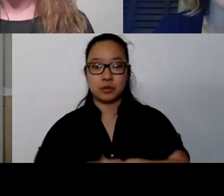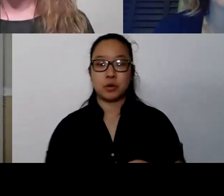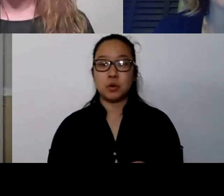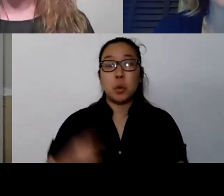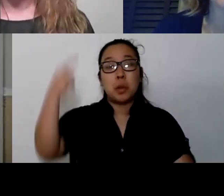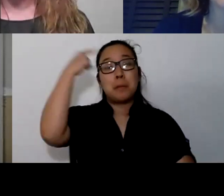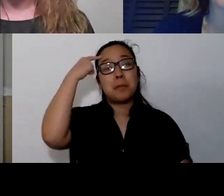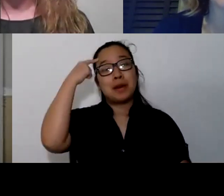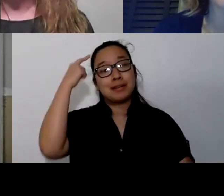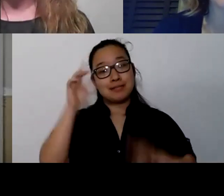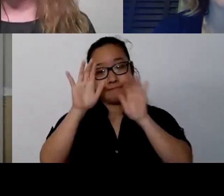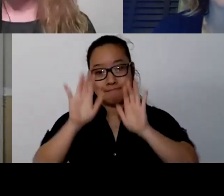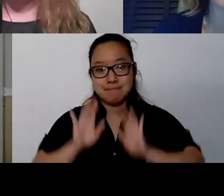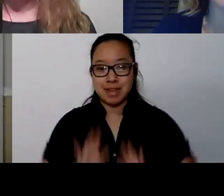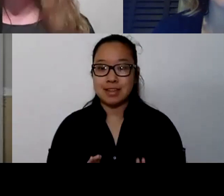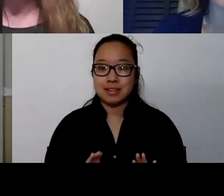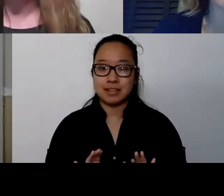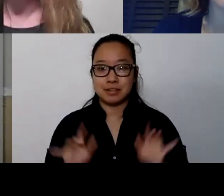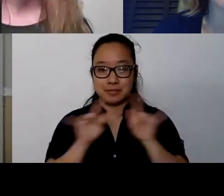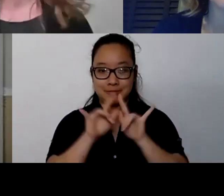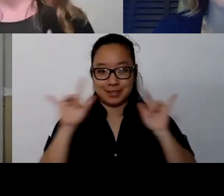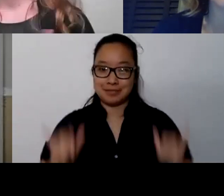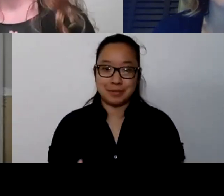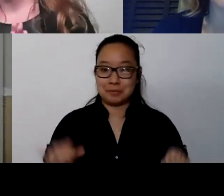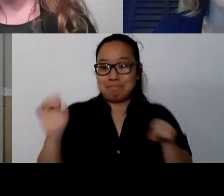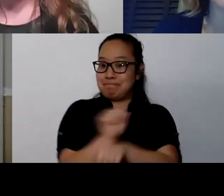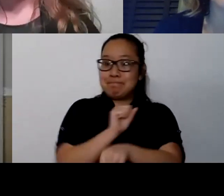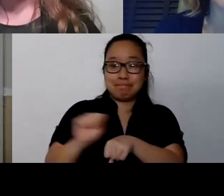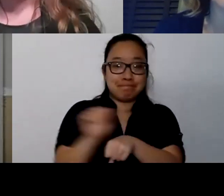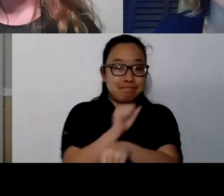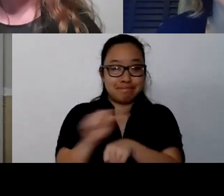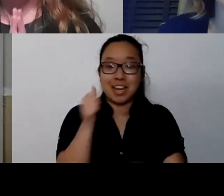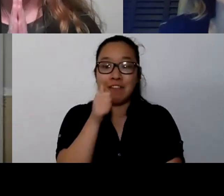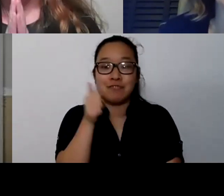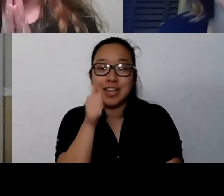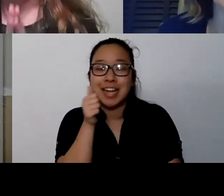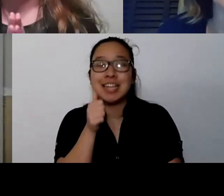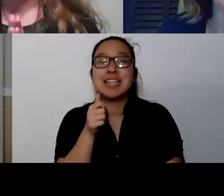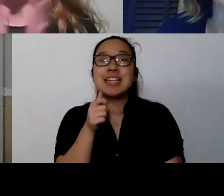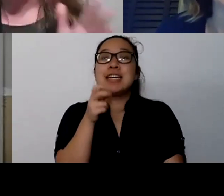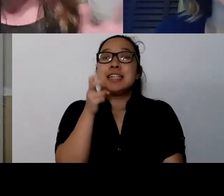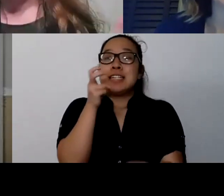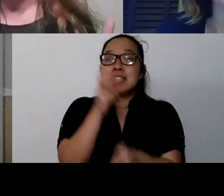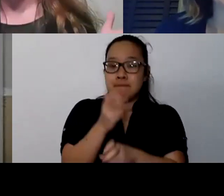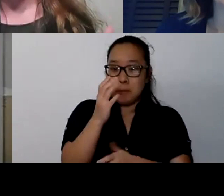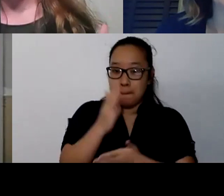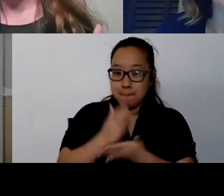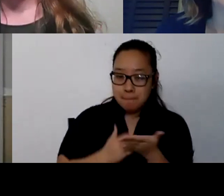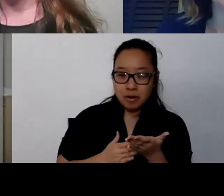that really does its job. The hard part is that it cannot actually see, am I actually in danger right now?